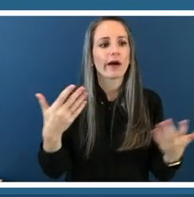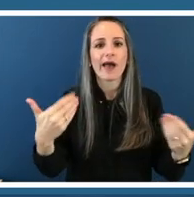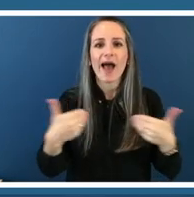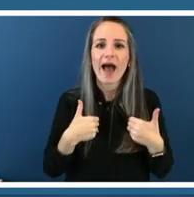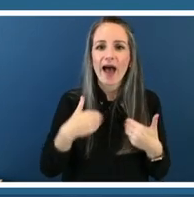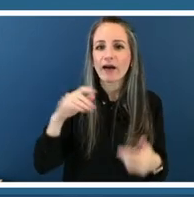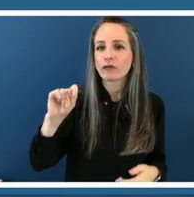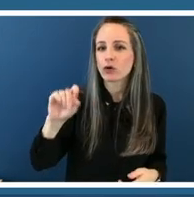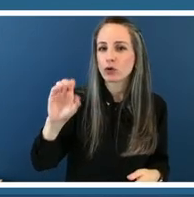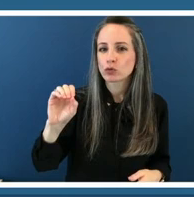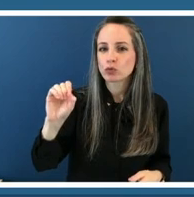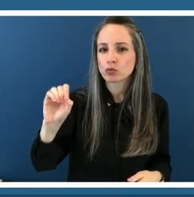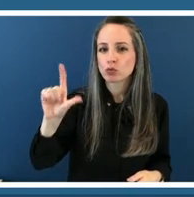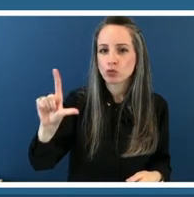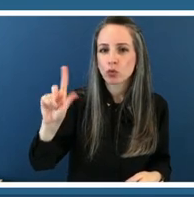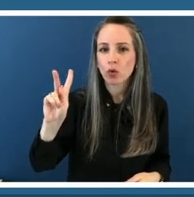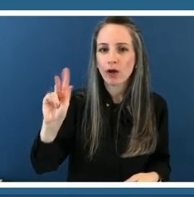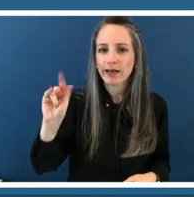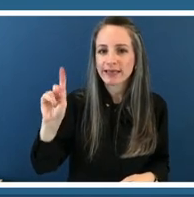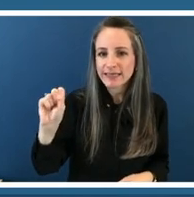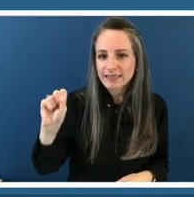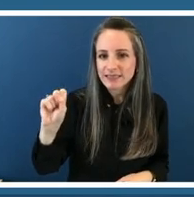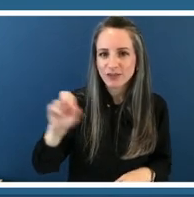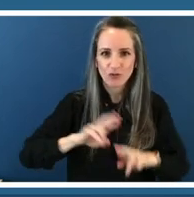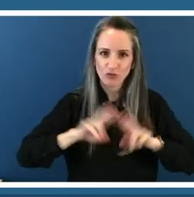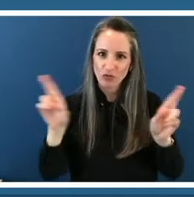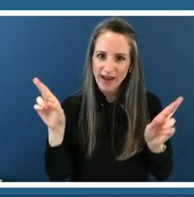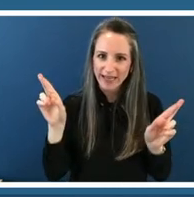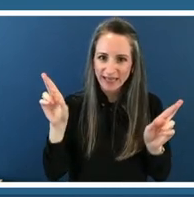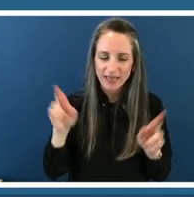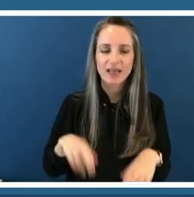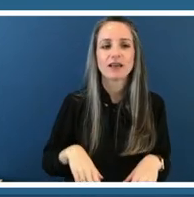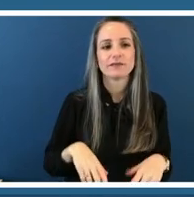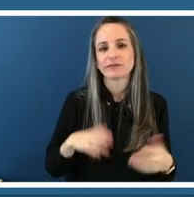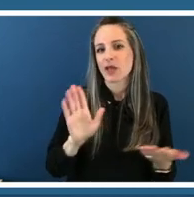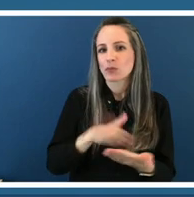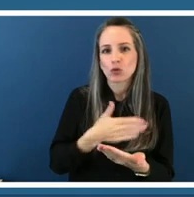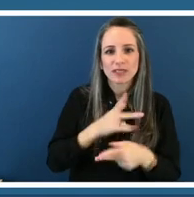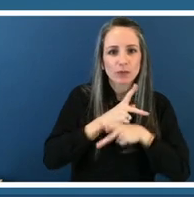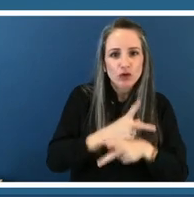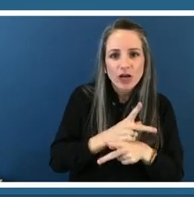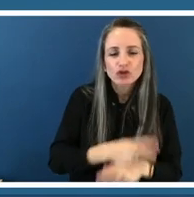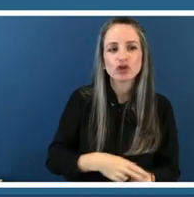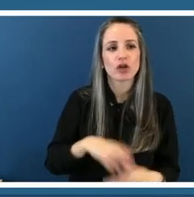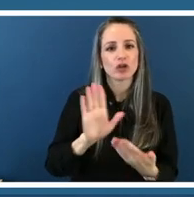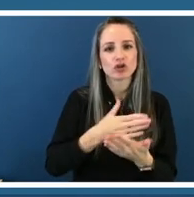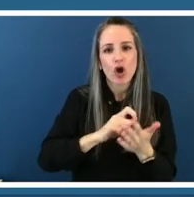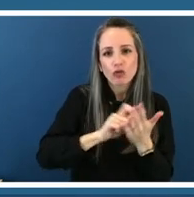tools in their toolbox music production